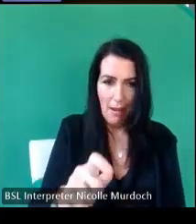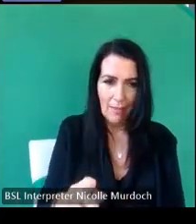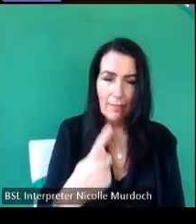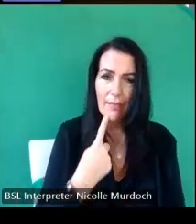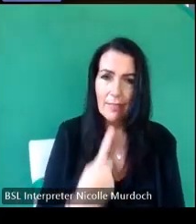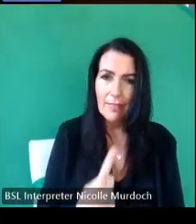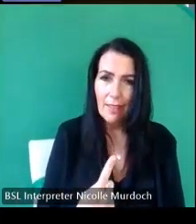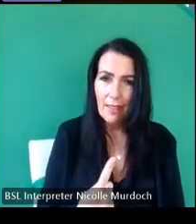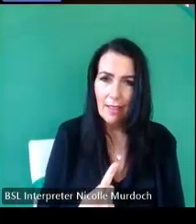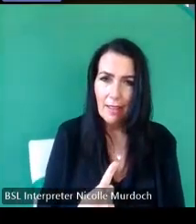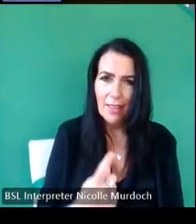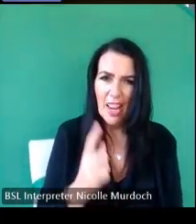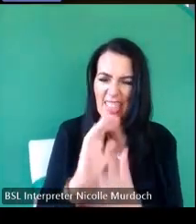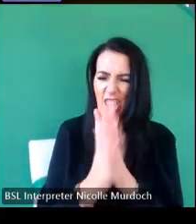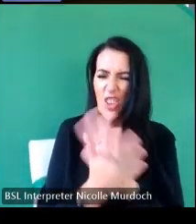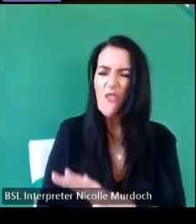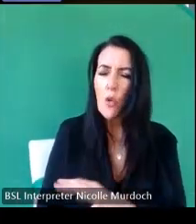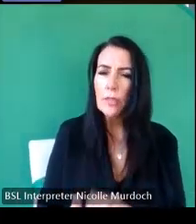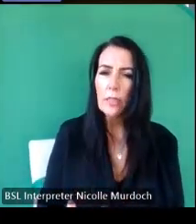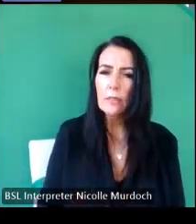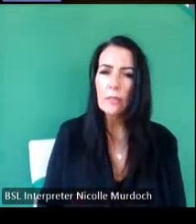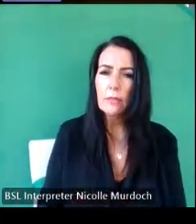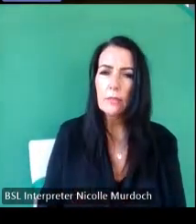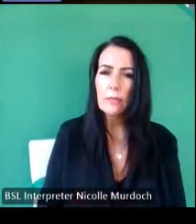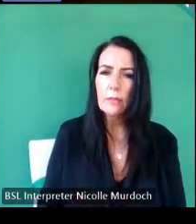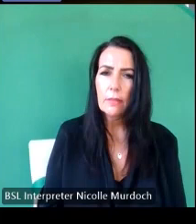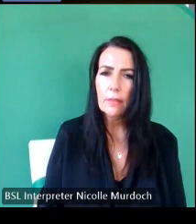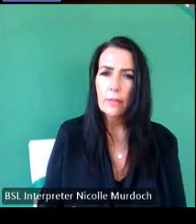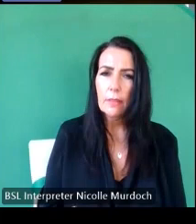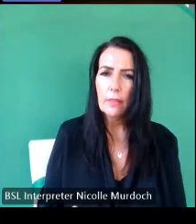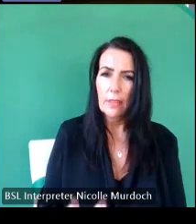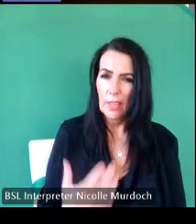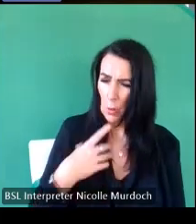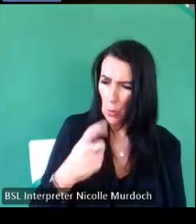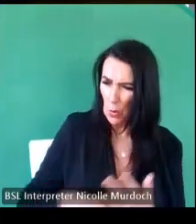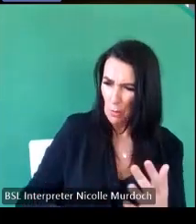you've ruined the fireplace he said you wouldn't buy a rembrand without a signature would you there